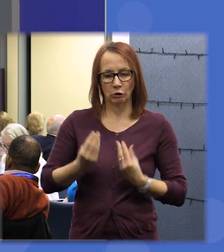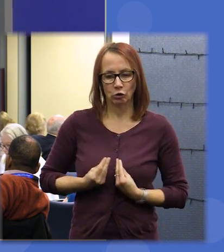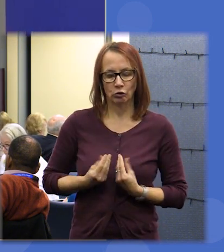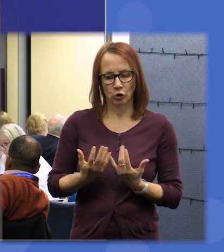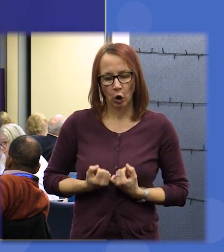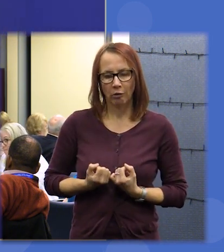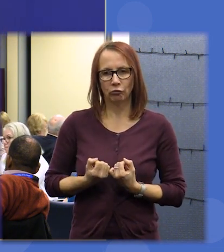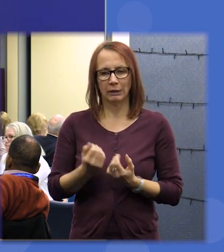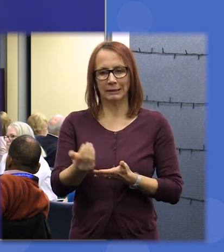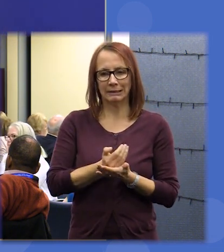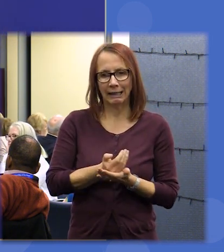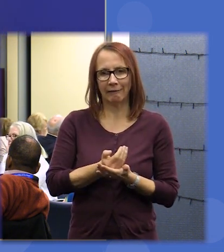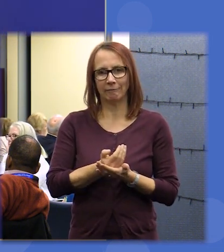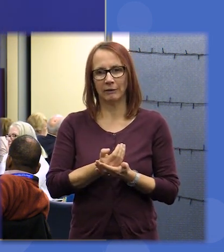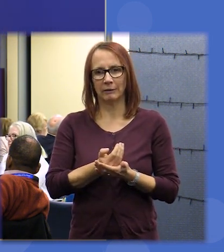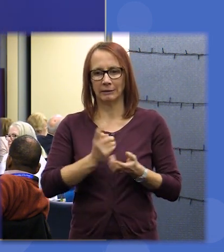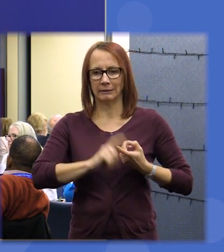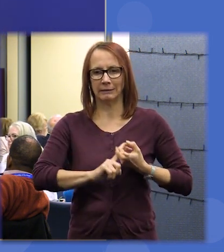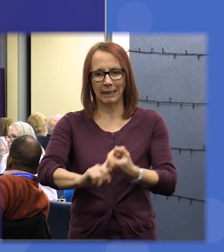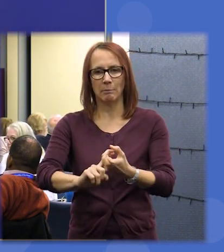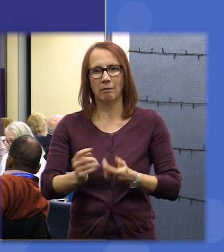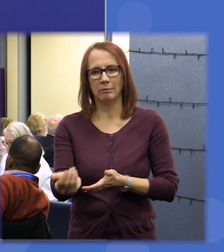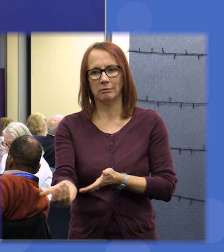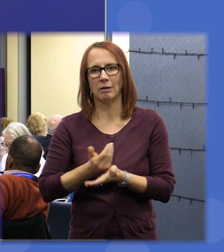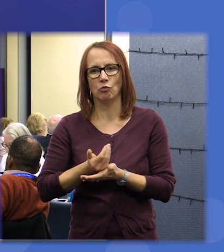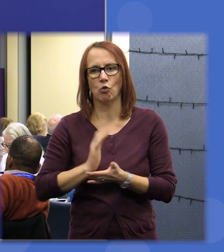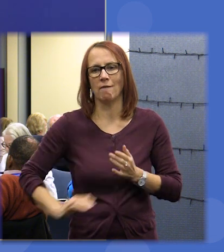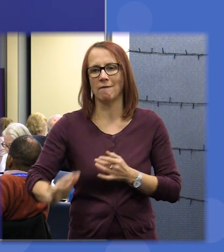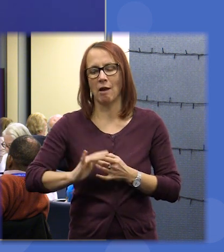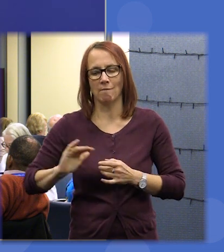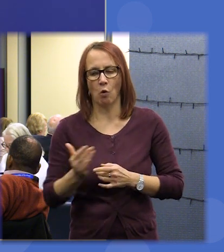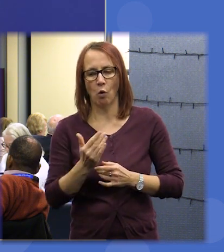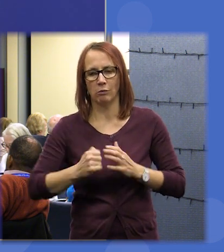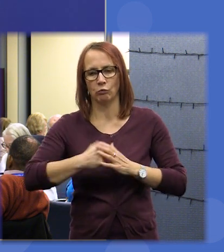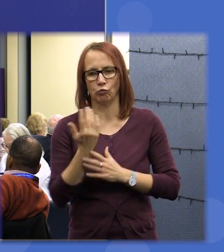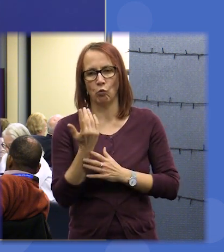environment for all people to grow then or joint third whereas answers to and 13